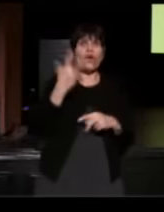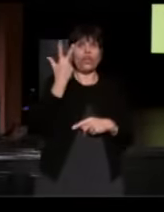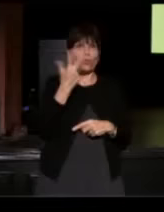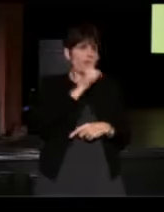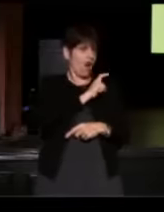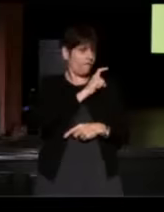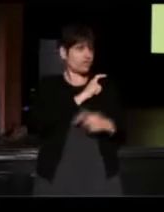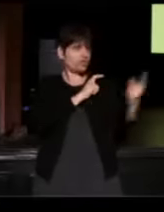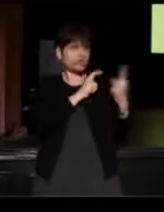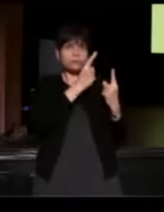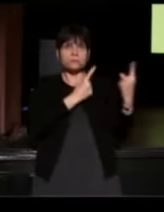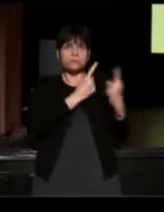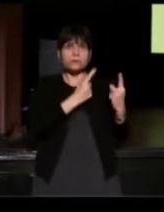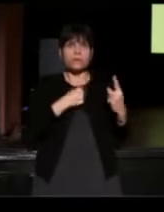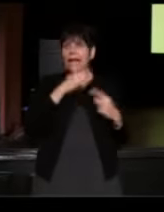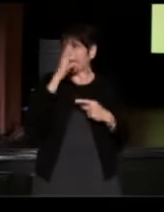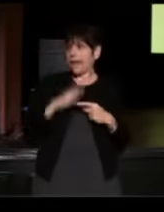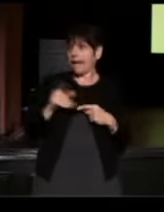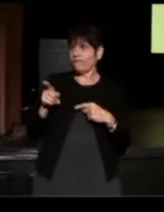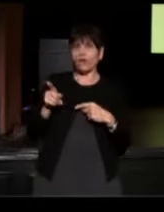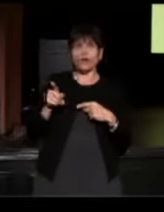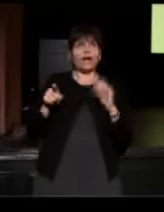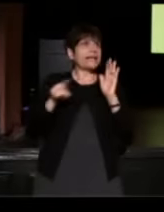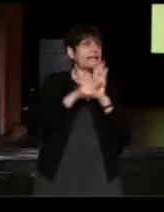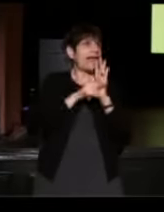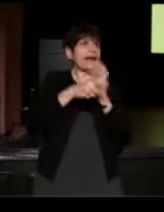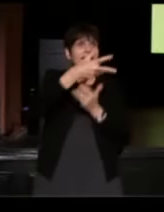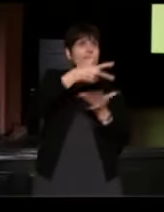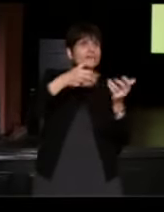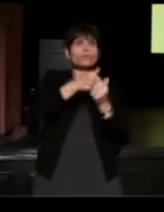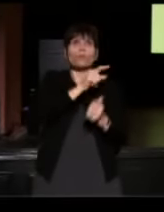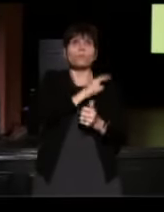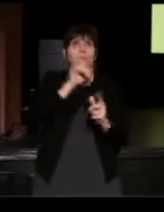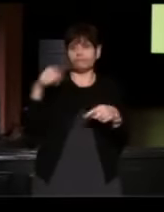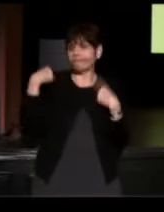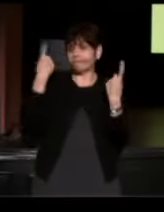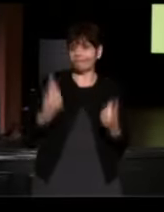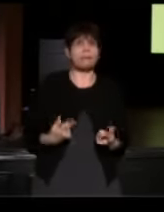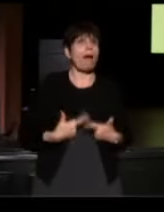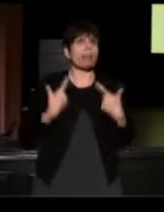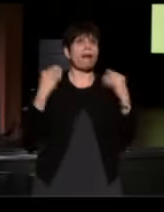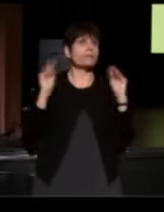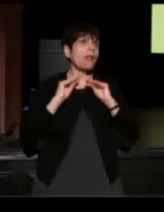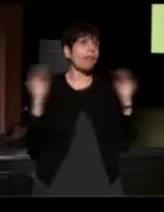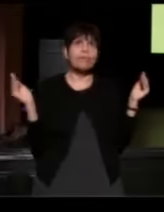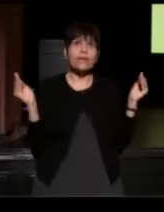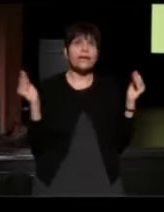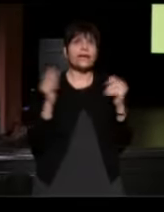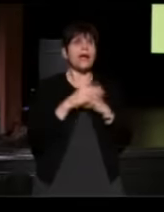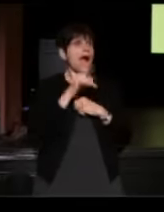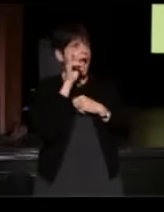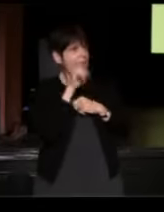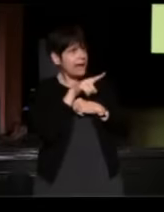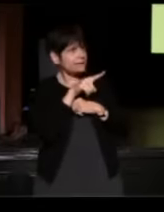and I had never had a negative interaction with police in my life. So, I ask them,"Can I please see a warrant